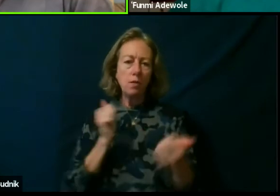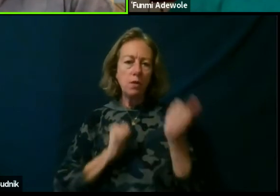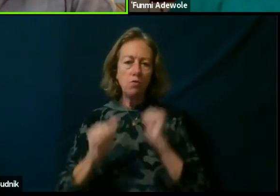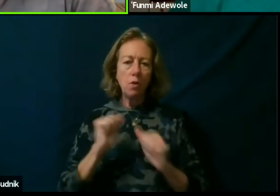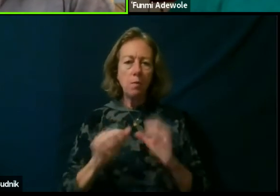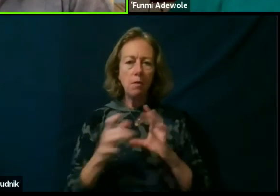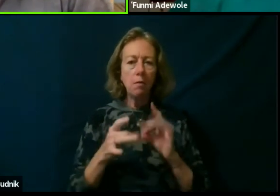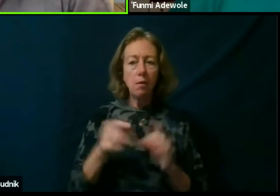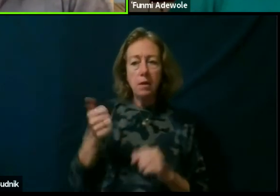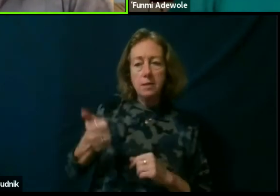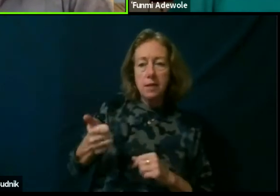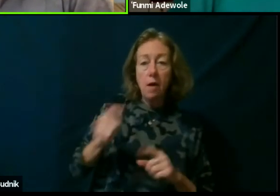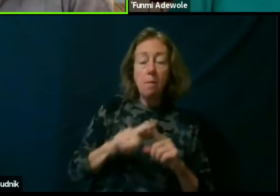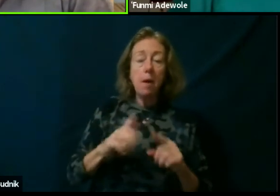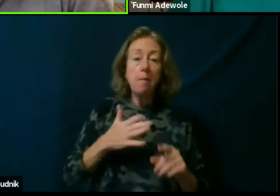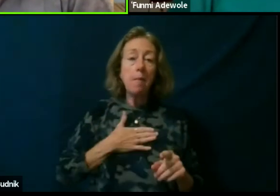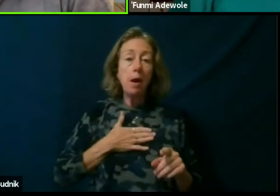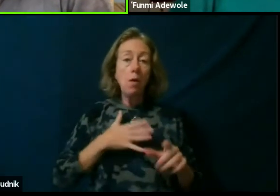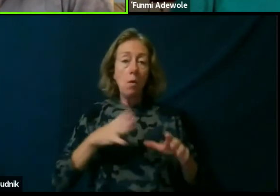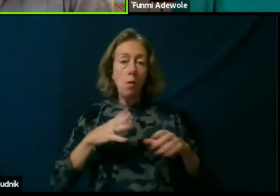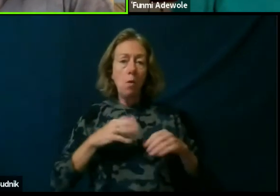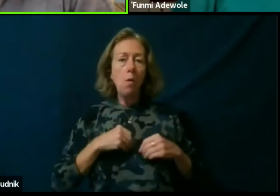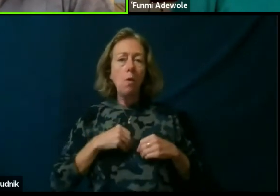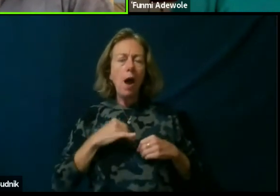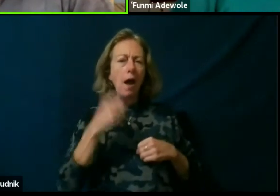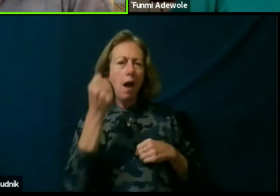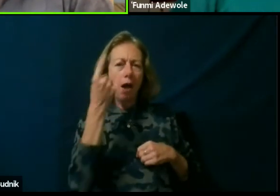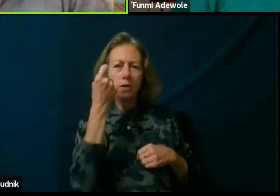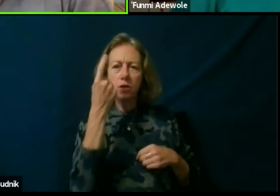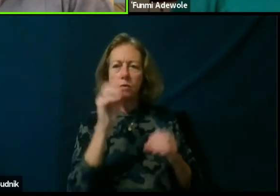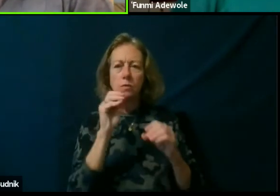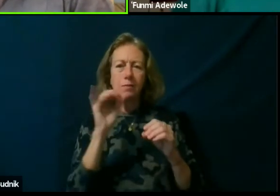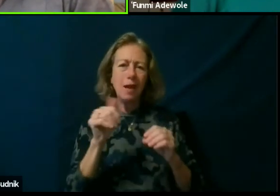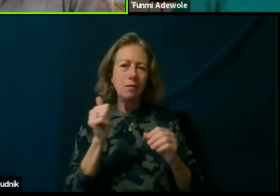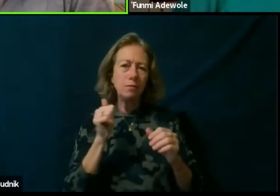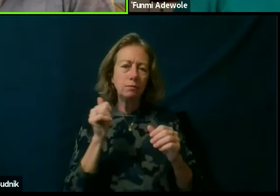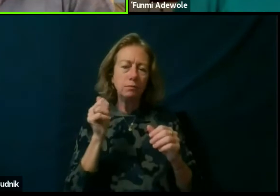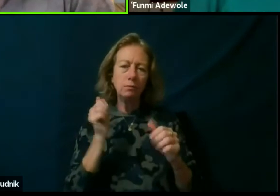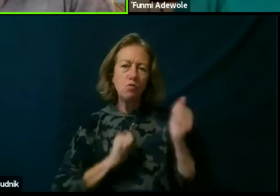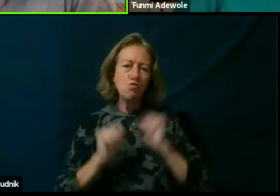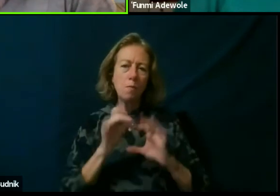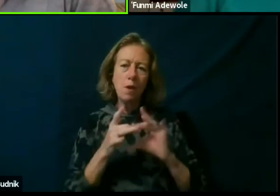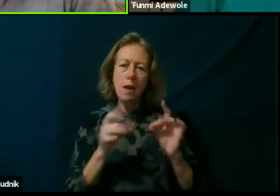But in my own walking so I do understand that you know dramaturgy is not peculiar to western performance tradition.